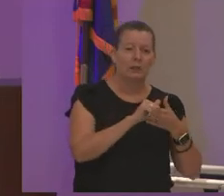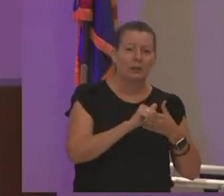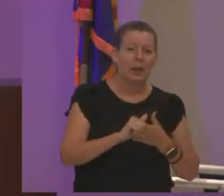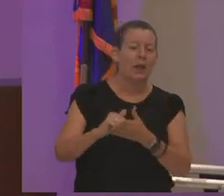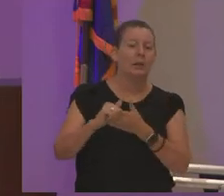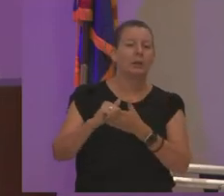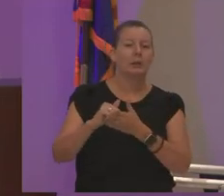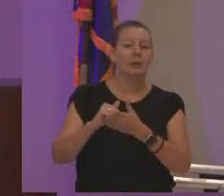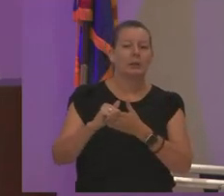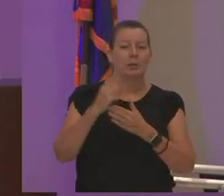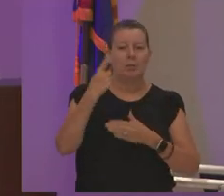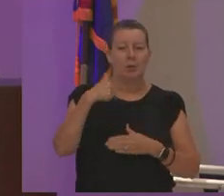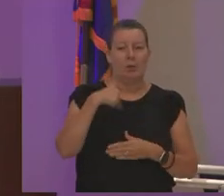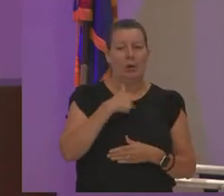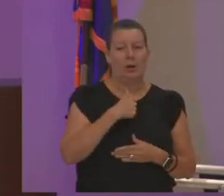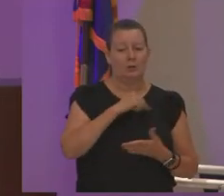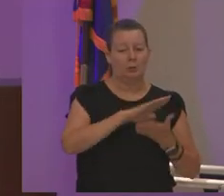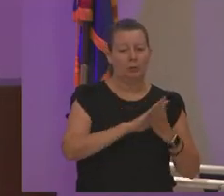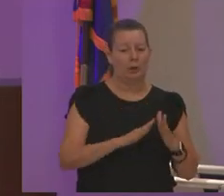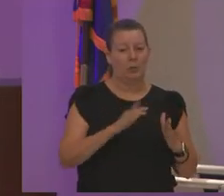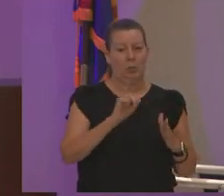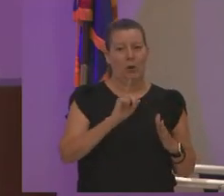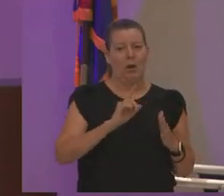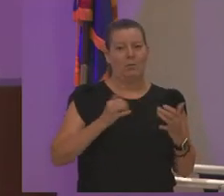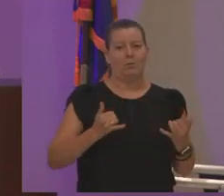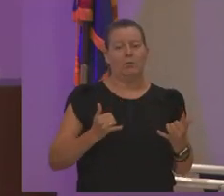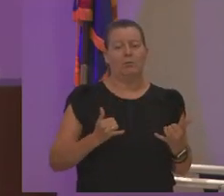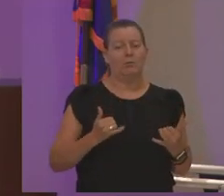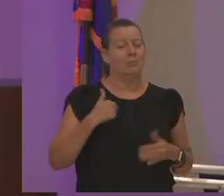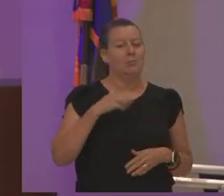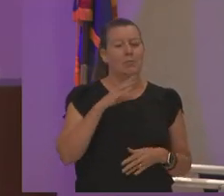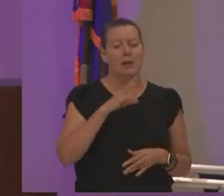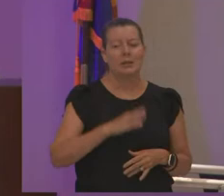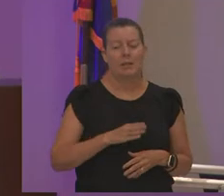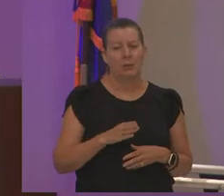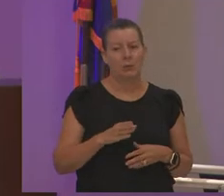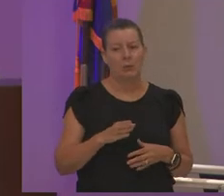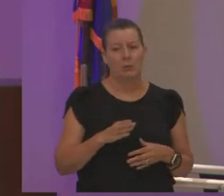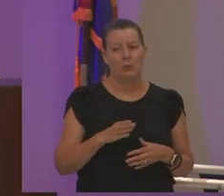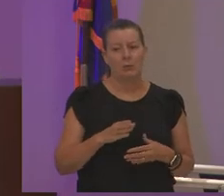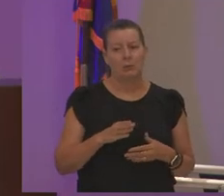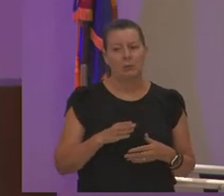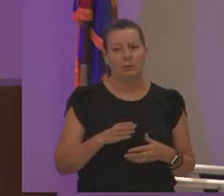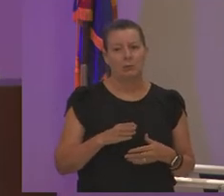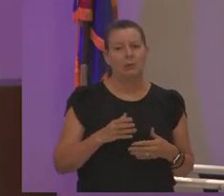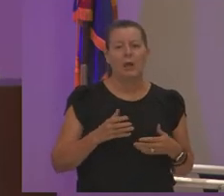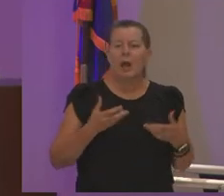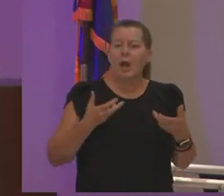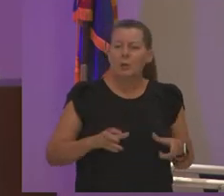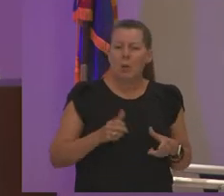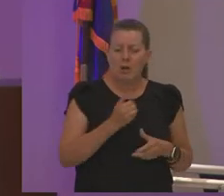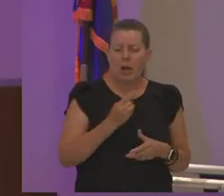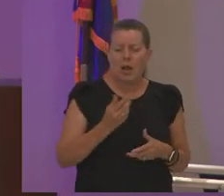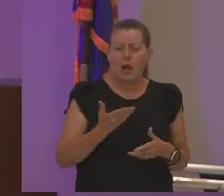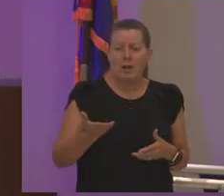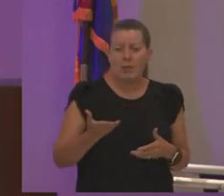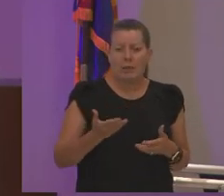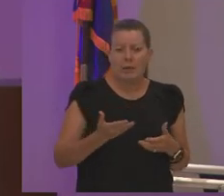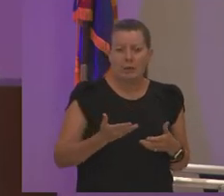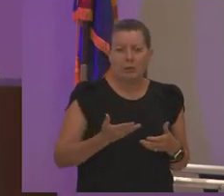in the positions that we're in so we i never like for anything that i do to be lost on that and so